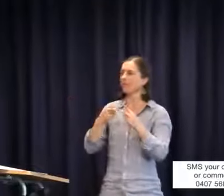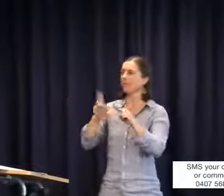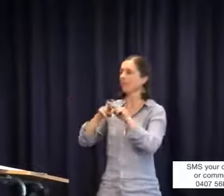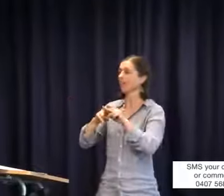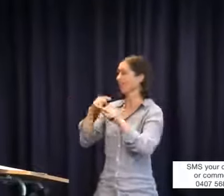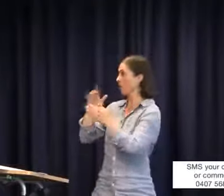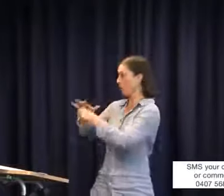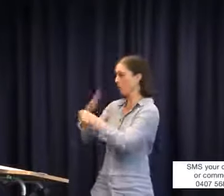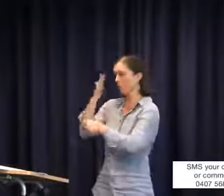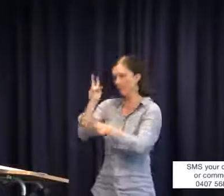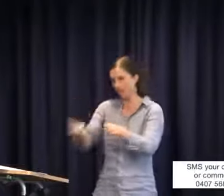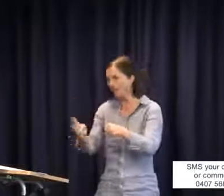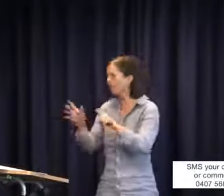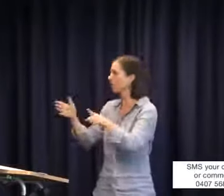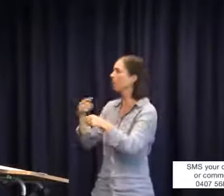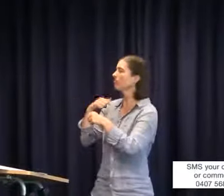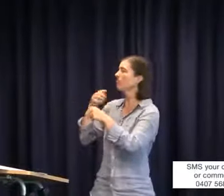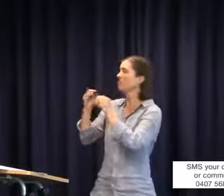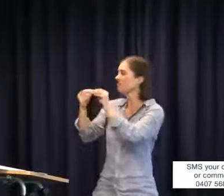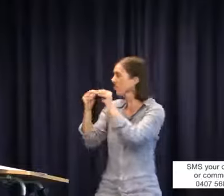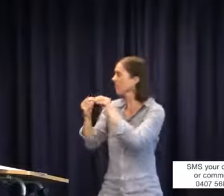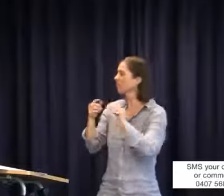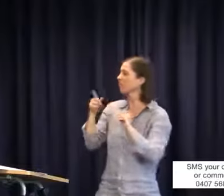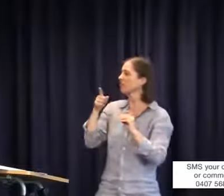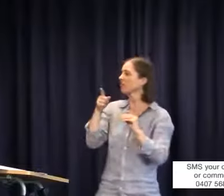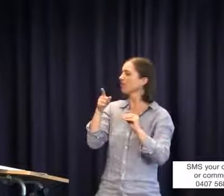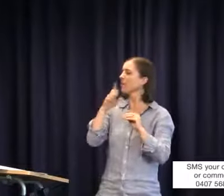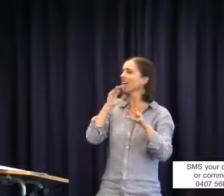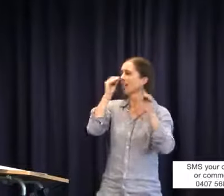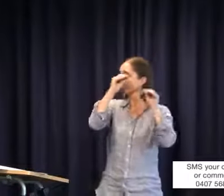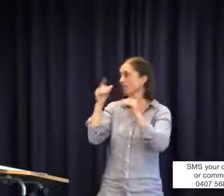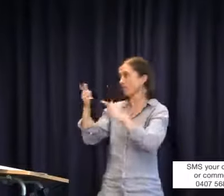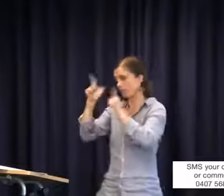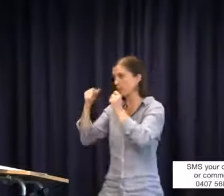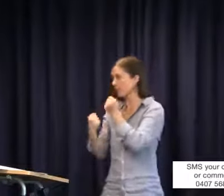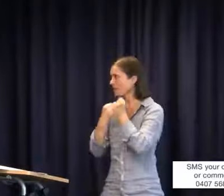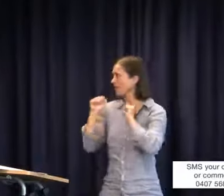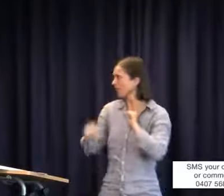place. This is posed to either you, Julie Phillips, or Julie Judd. In the negotiation